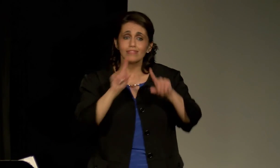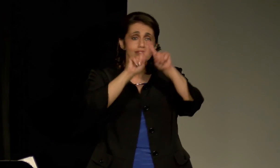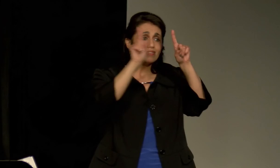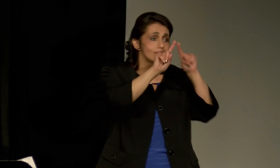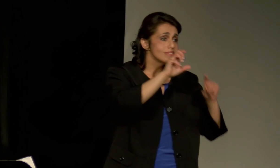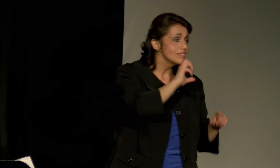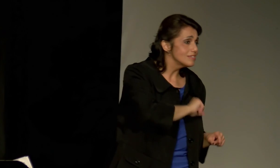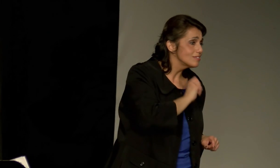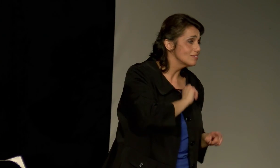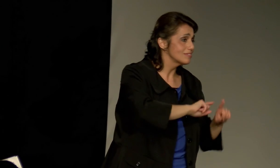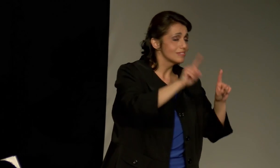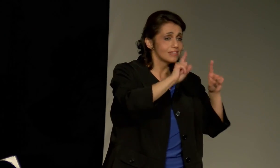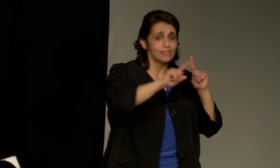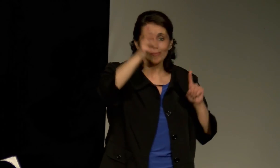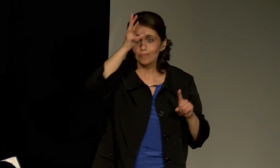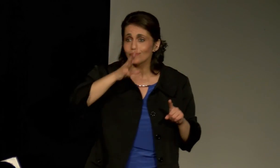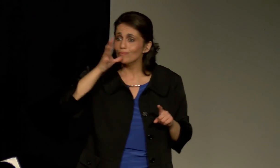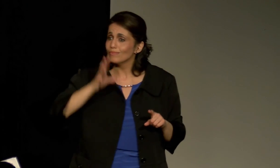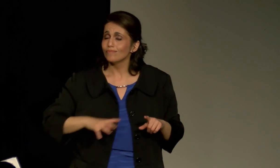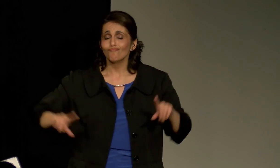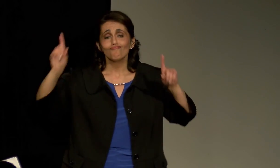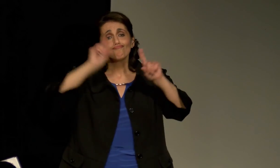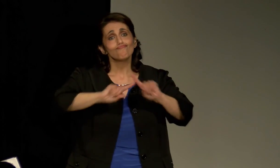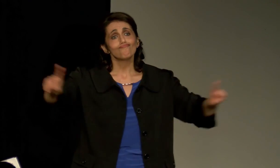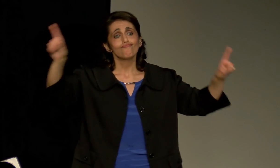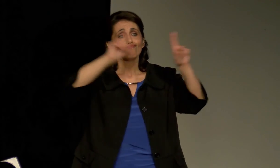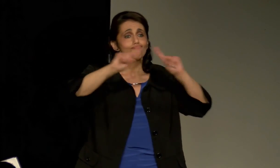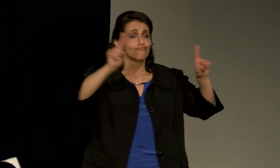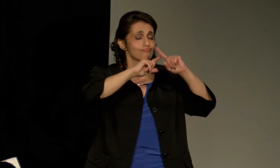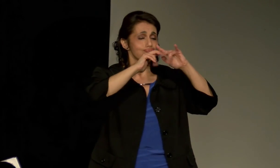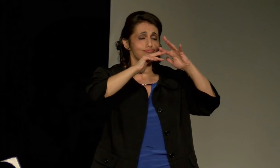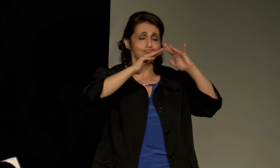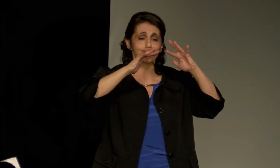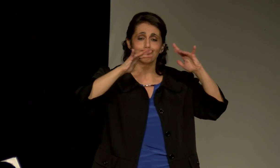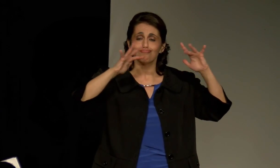There are different religions, different skin colors, different ages, different genders,